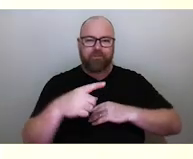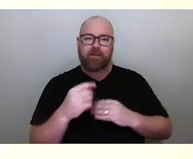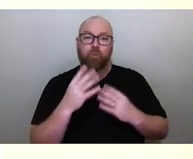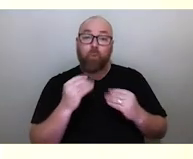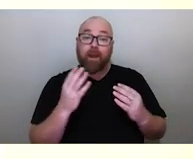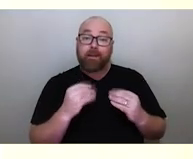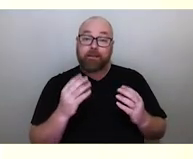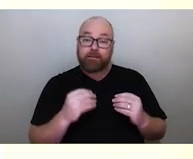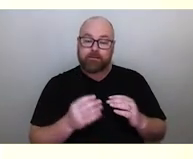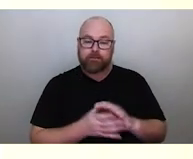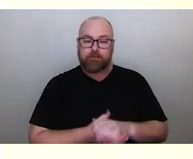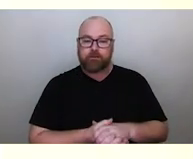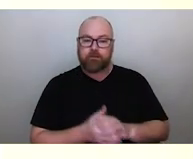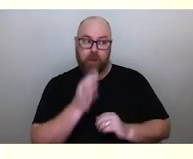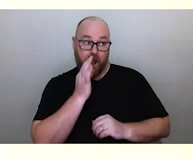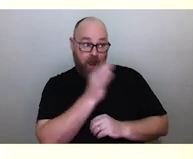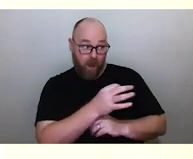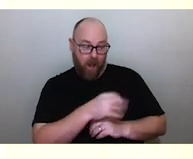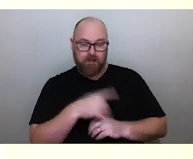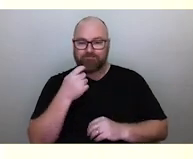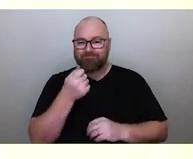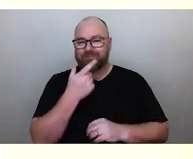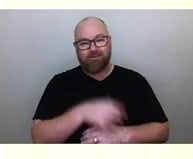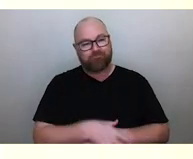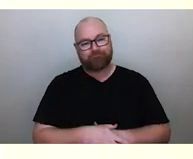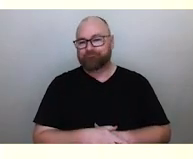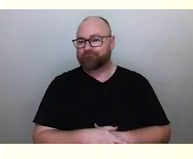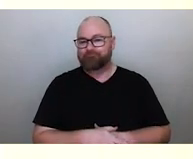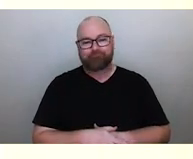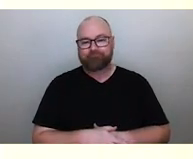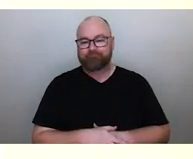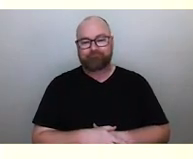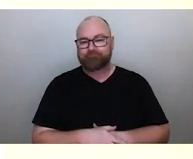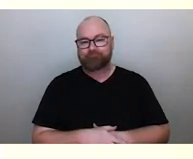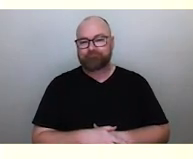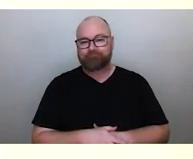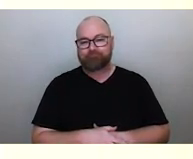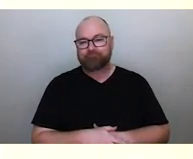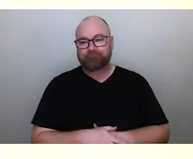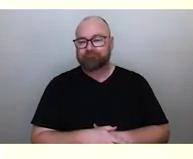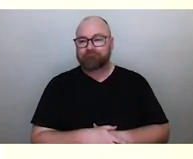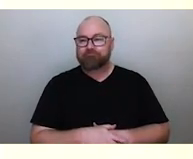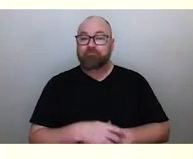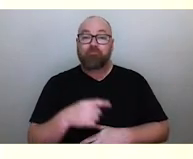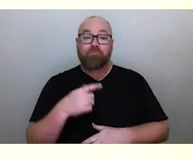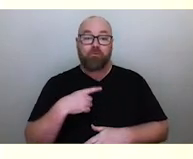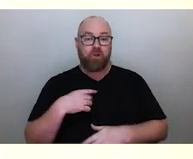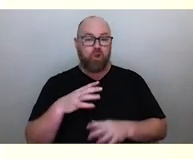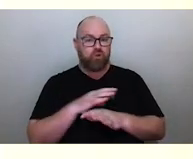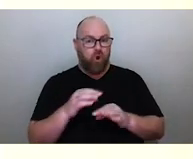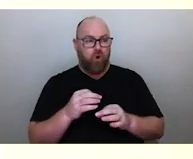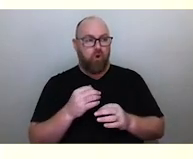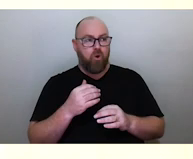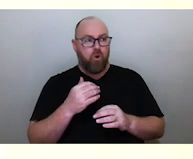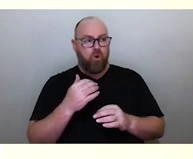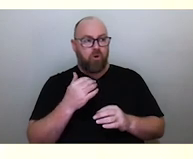And I asked Dr. Segar about this, he smiled and shook his head, that's not always the case, because it's not always about that exact moment in time.